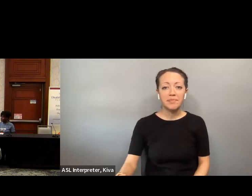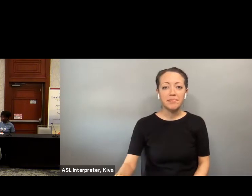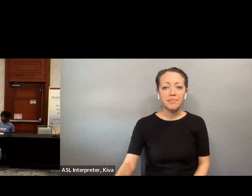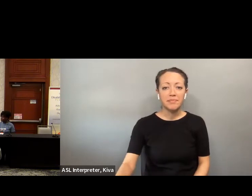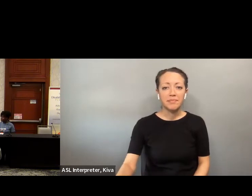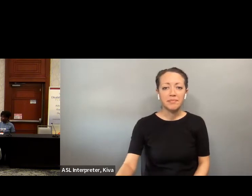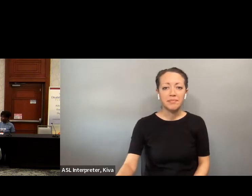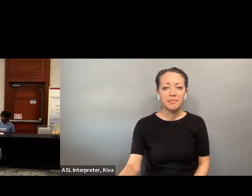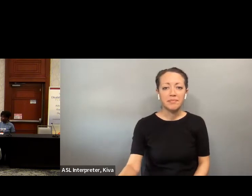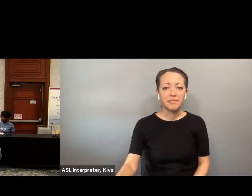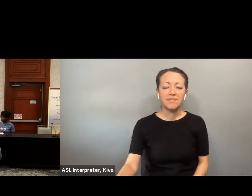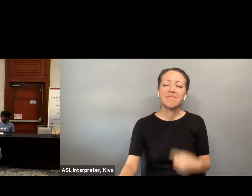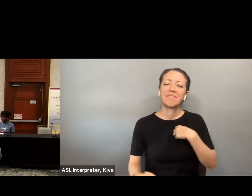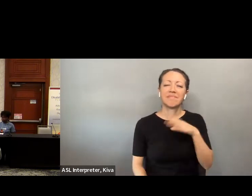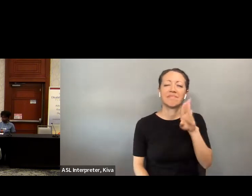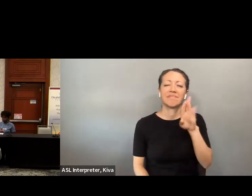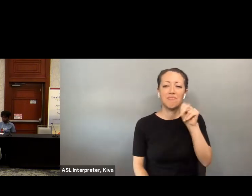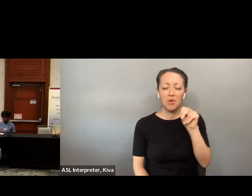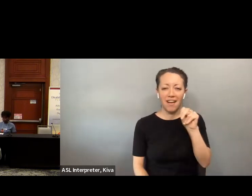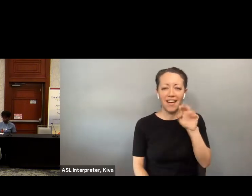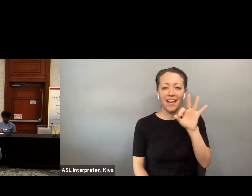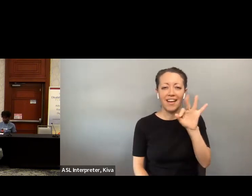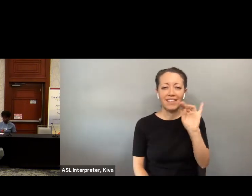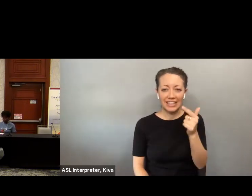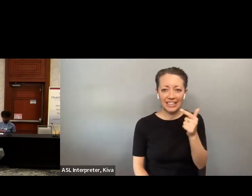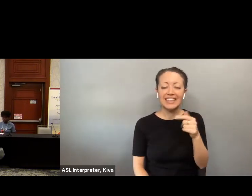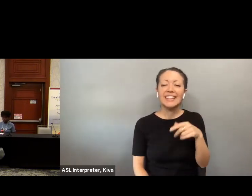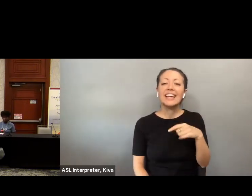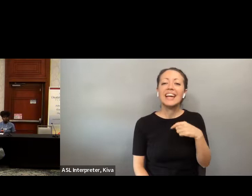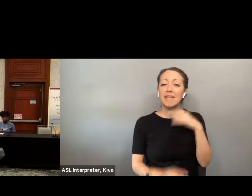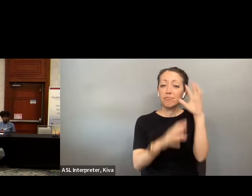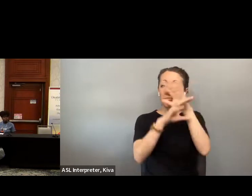I'll introduce myself. This is Brian Finney. I'm president and founder of democracy. Live.